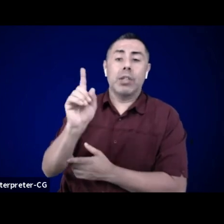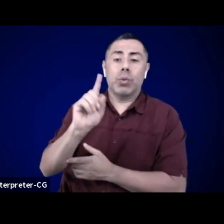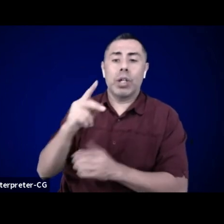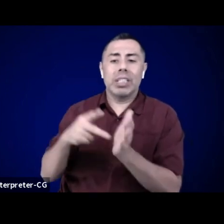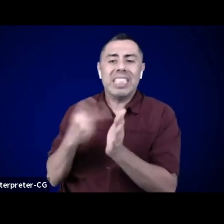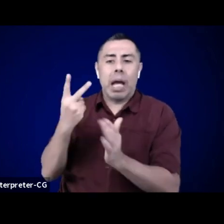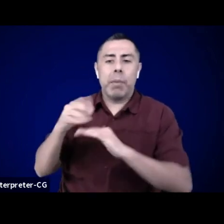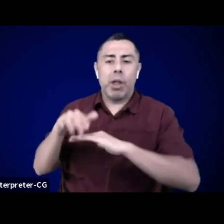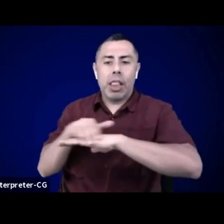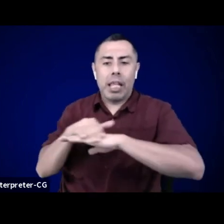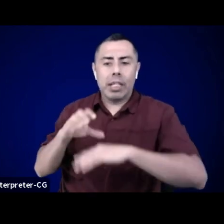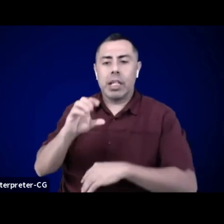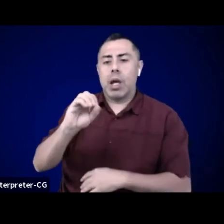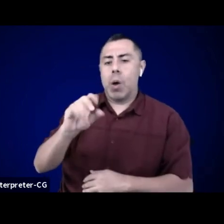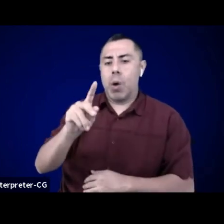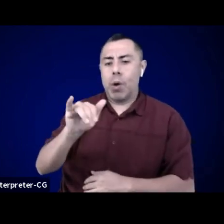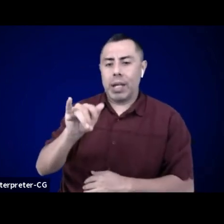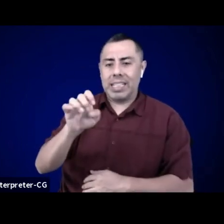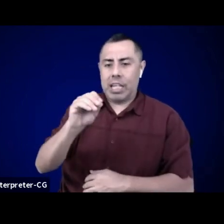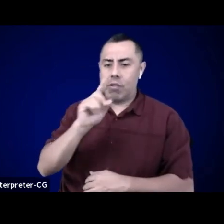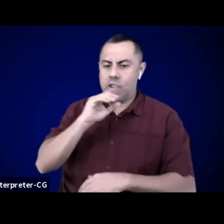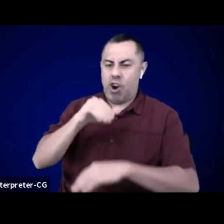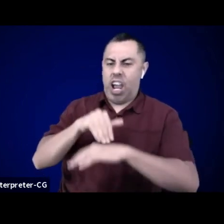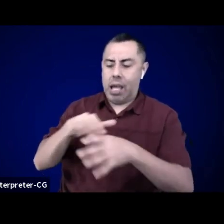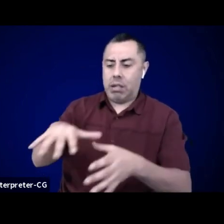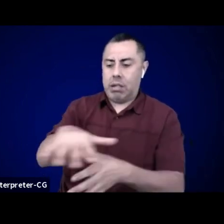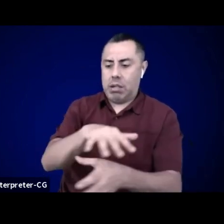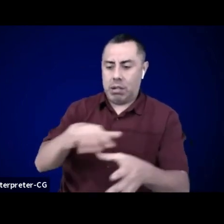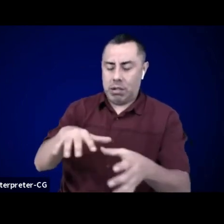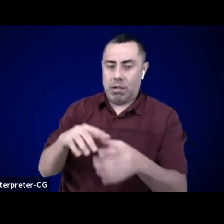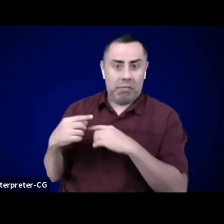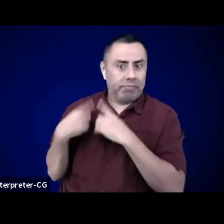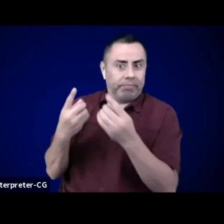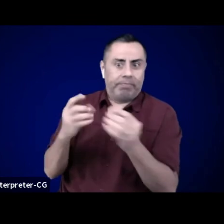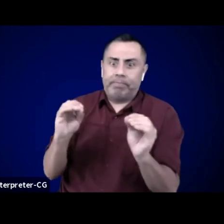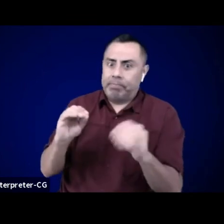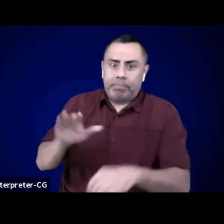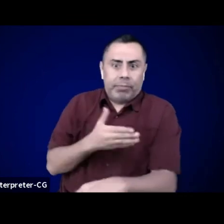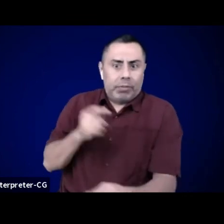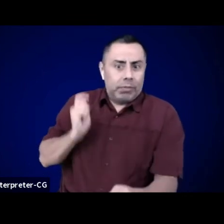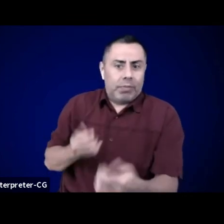Notice what this exercise feels like. Is it hard?